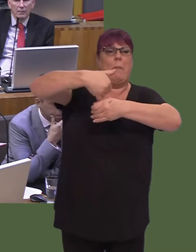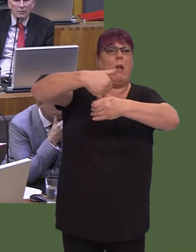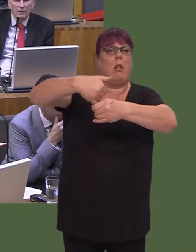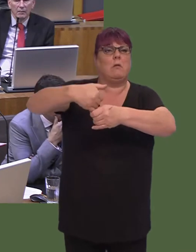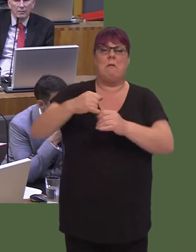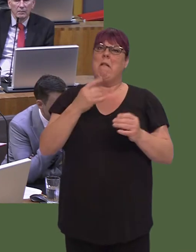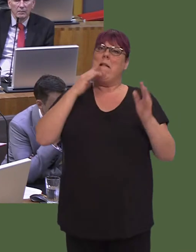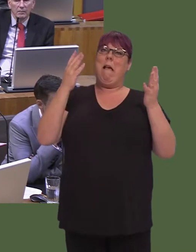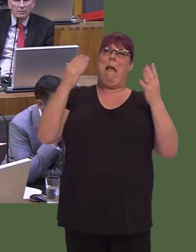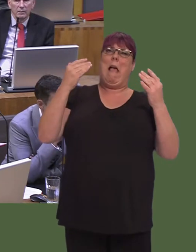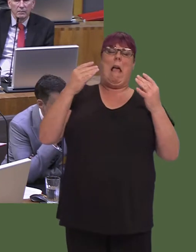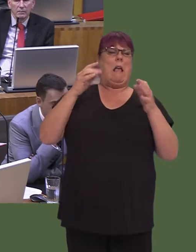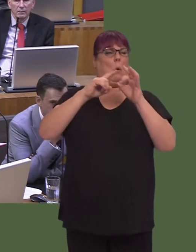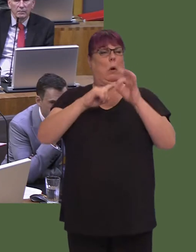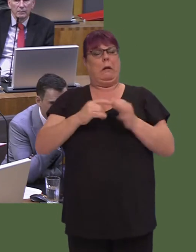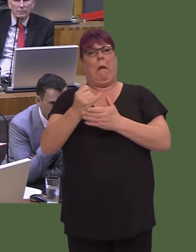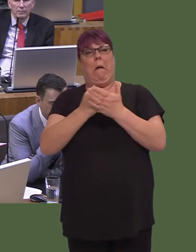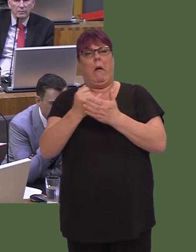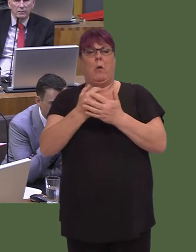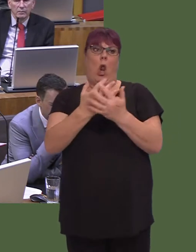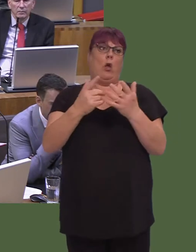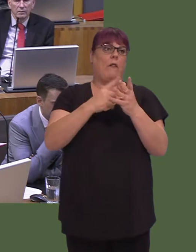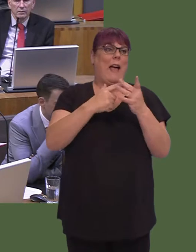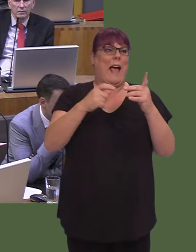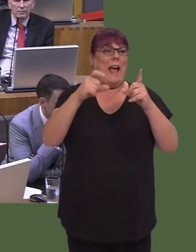We contributed hugely to acid rain. Our beaches were filthy.